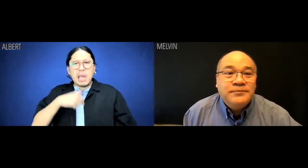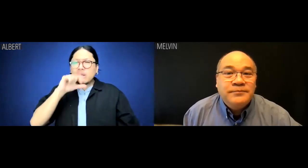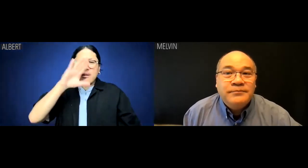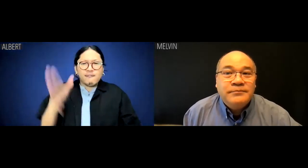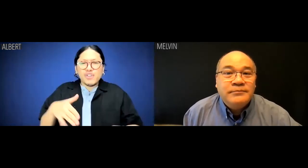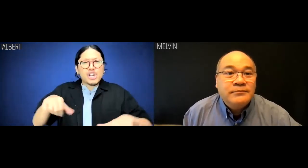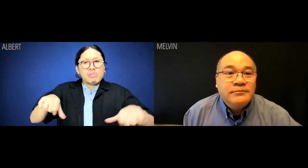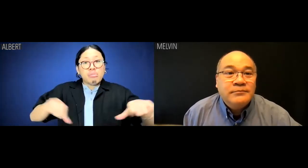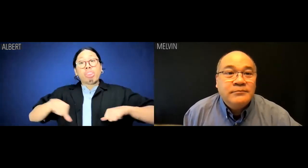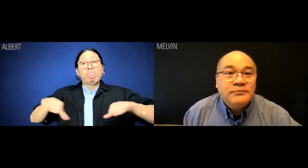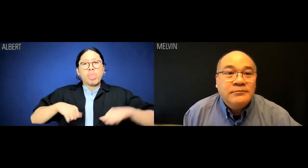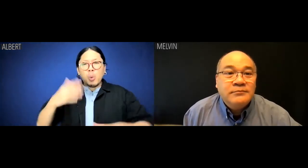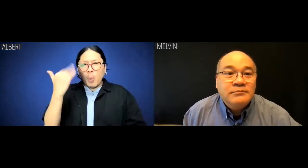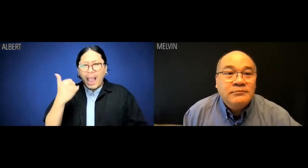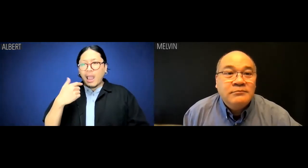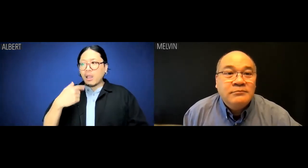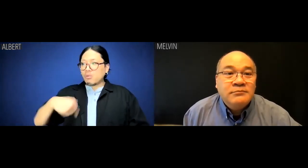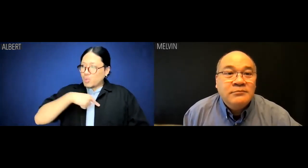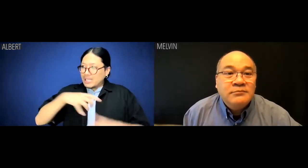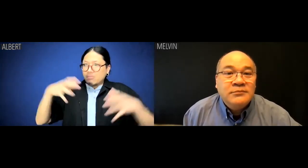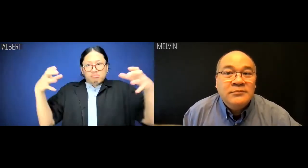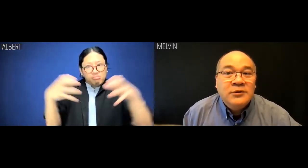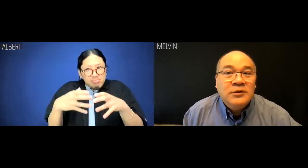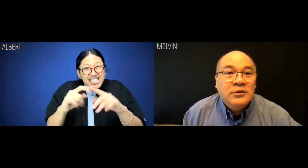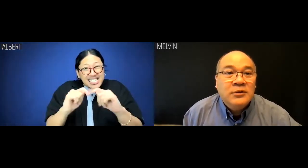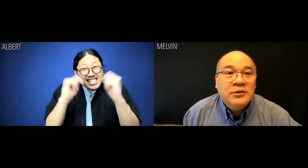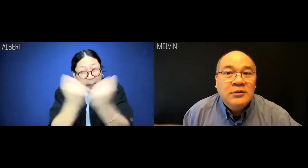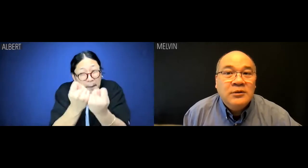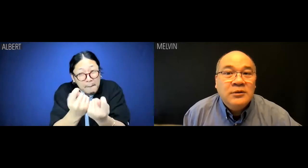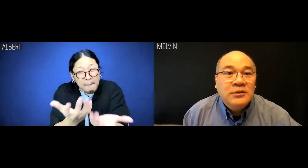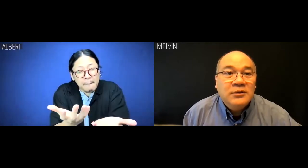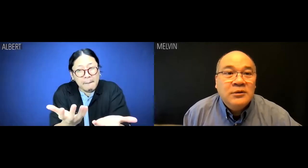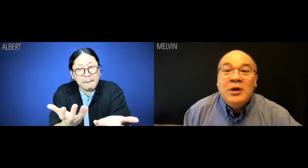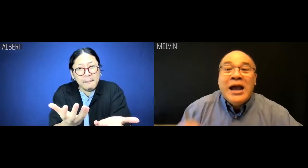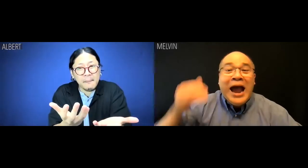I never talk about myself on reports because we're supposed to work as a team.